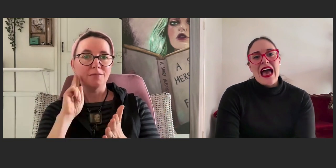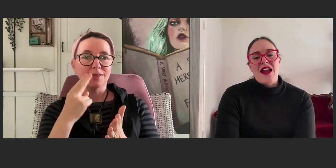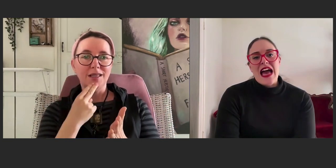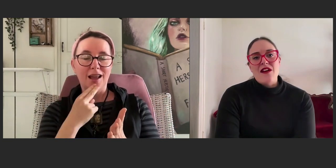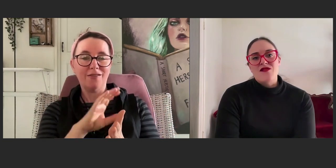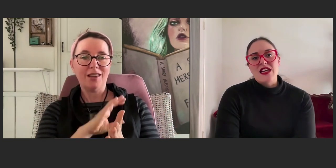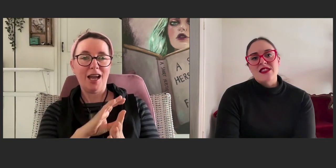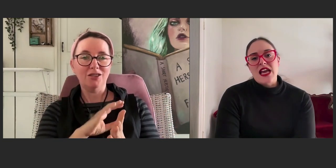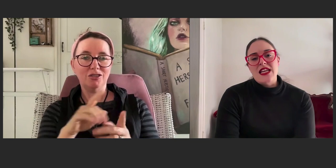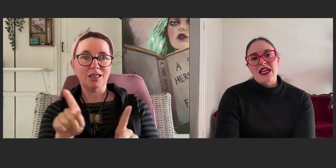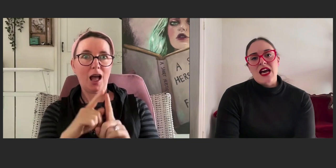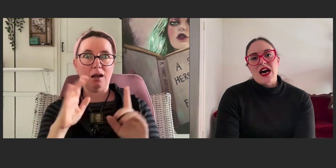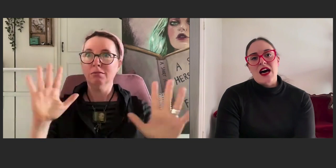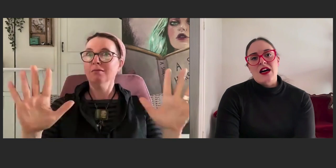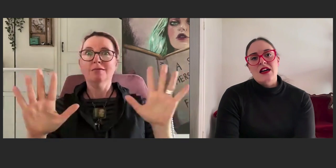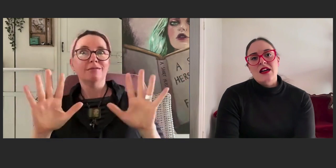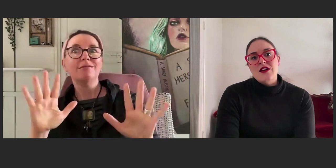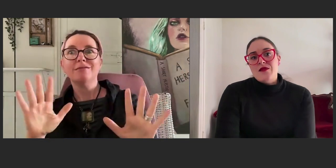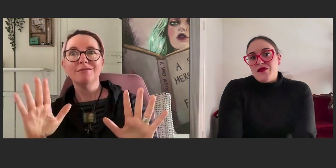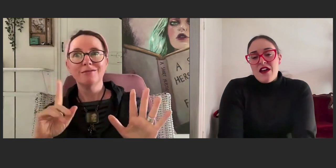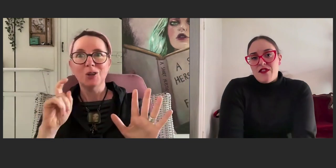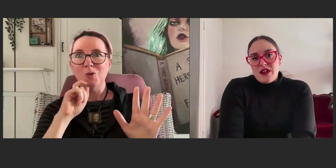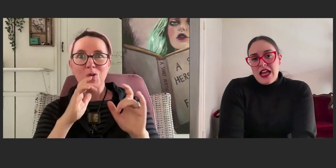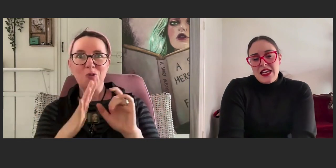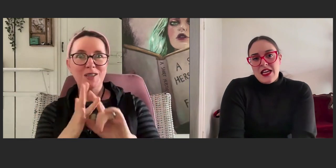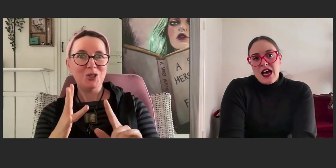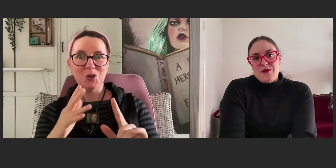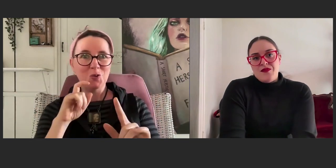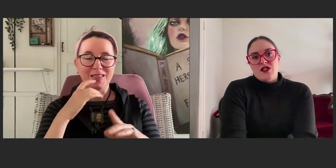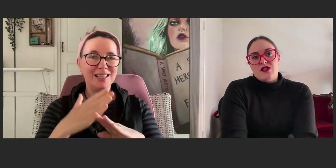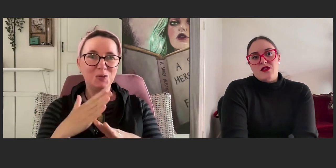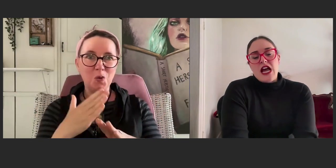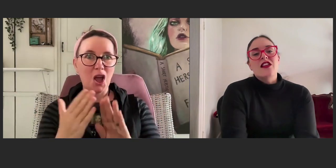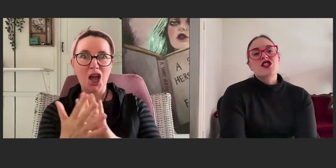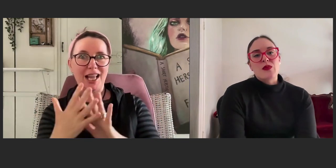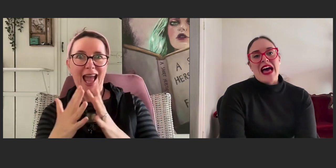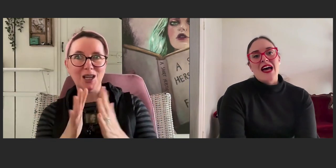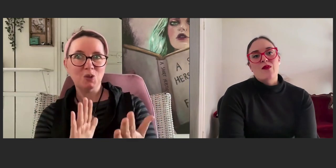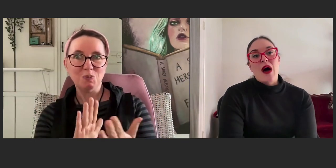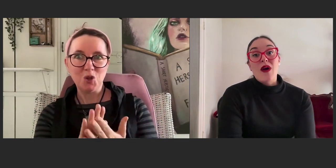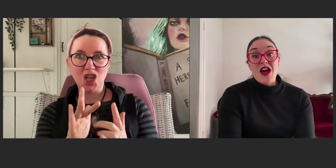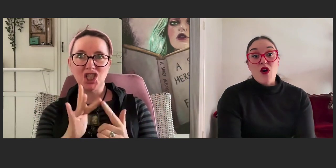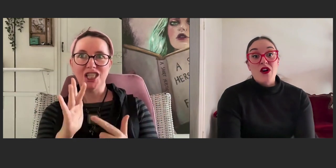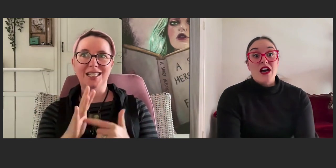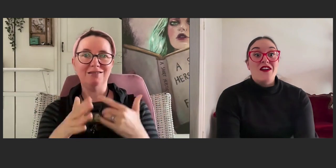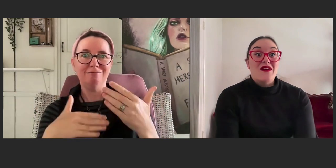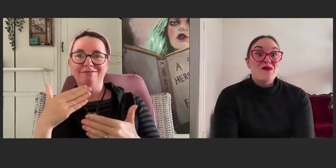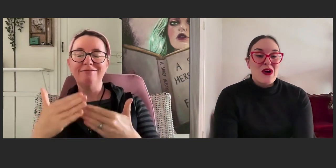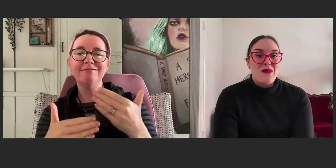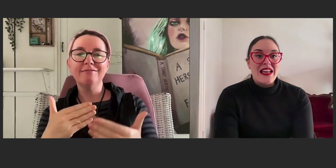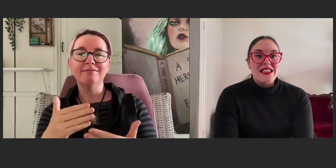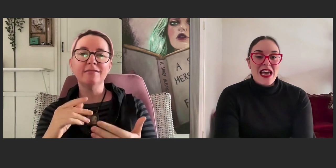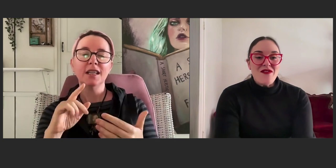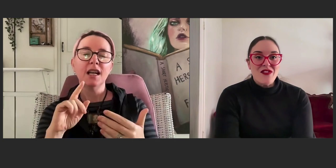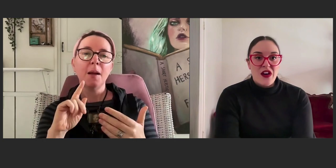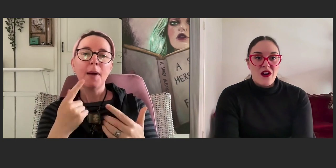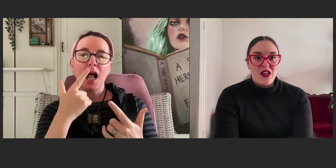and I haven't faced any challenges with that. But when I wrote a book about a deaf girl,